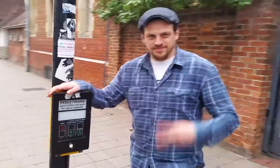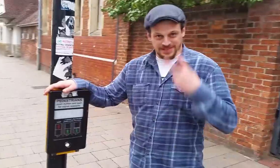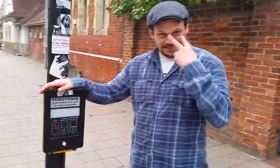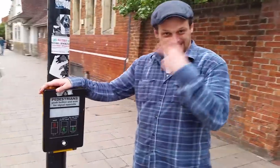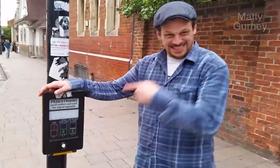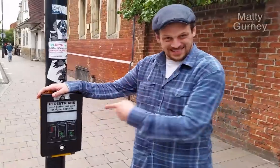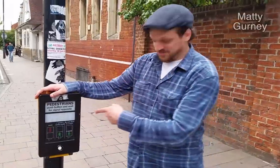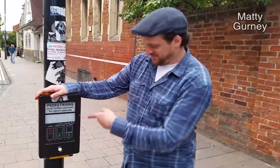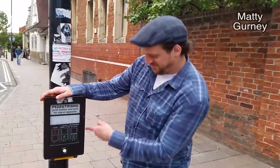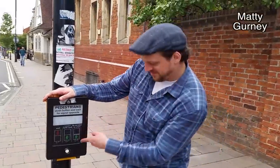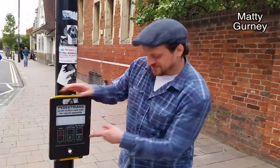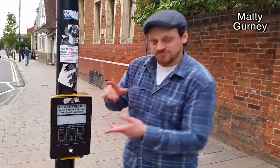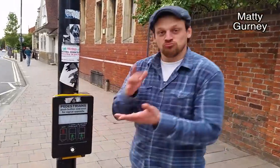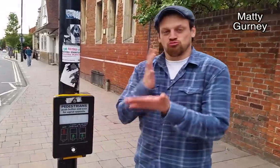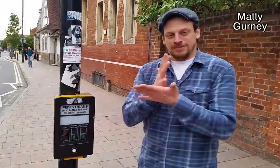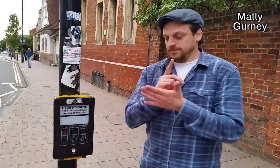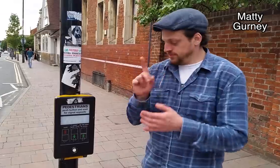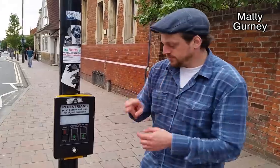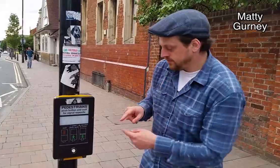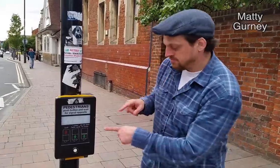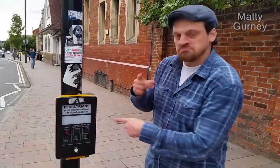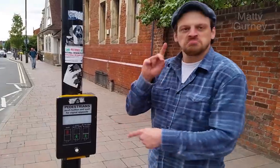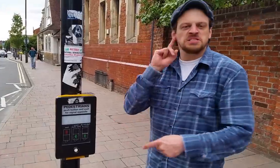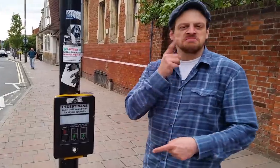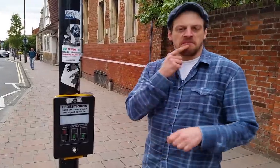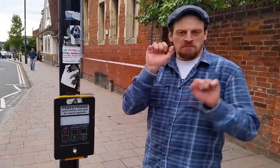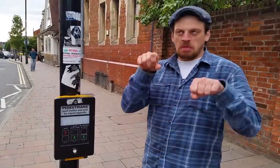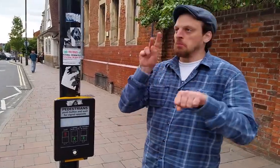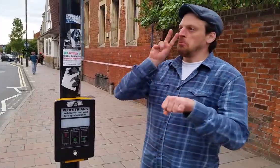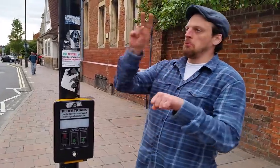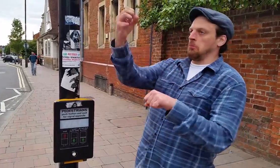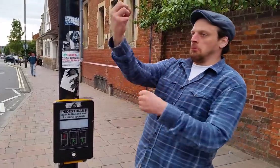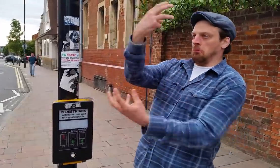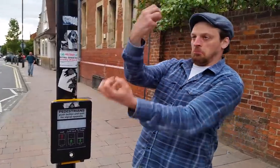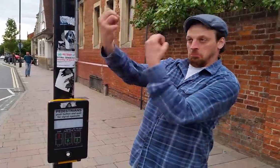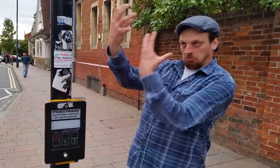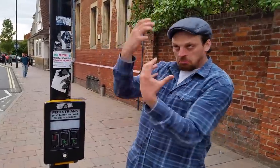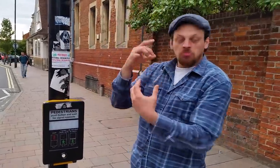[Matty] See this? True, Deaf pedestrians can see the crossing lights,